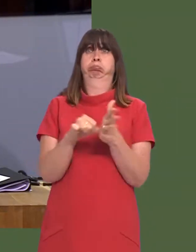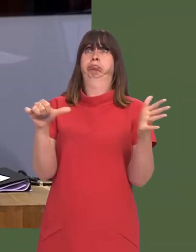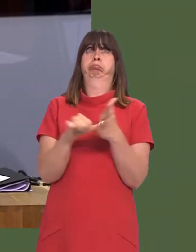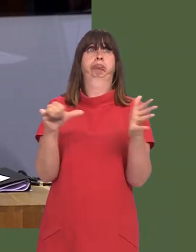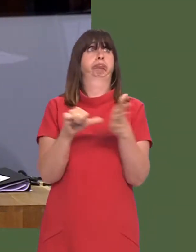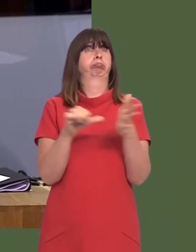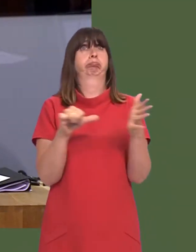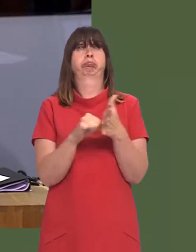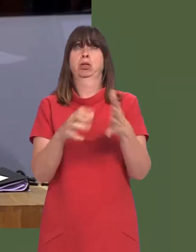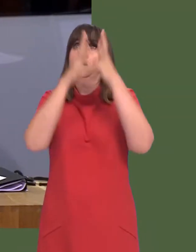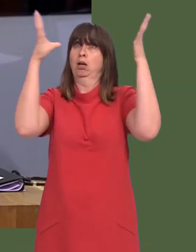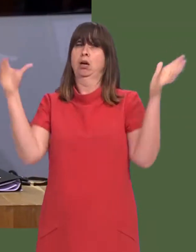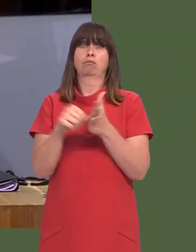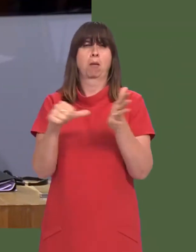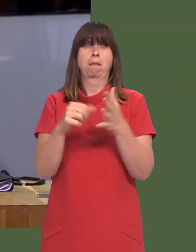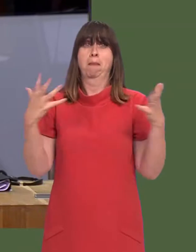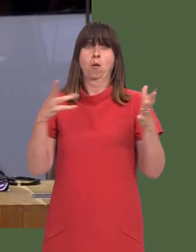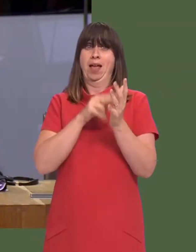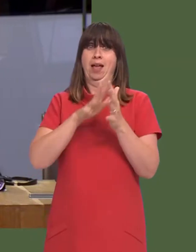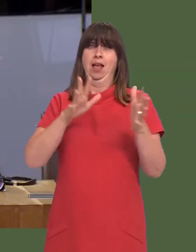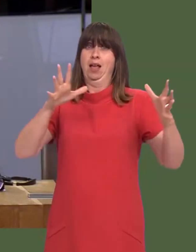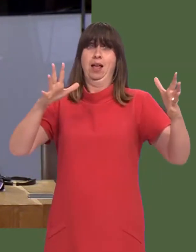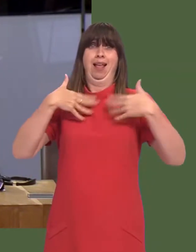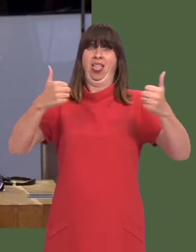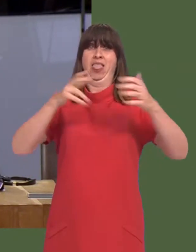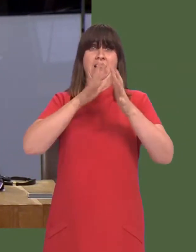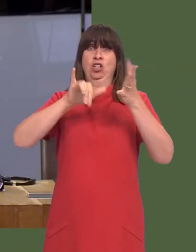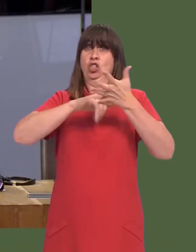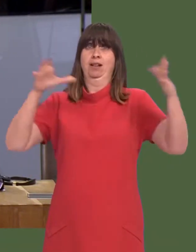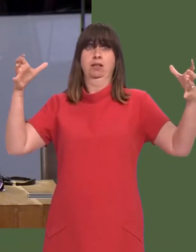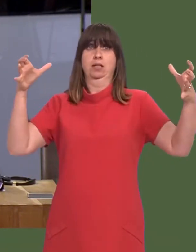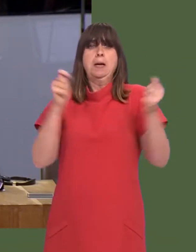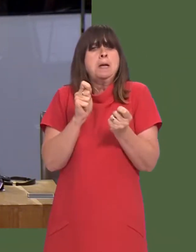Davies: ëThe scale of challenges mean the system is becoming unstable, which cannot